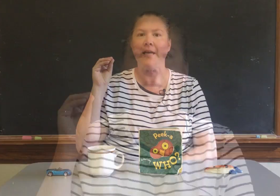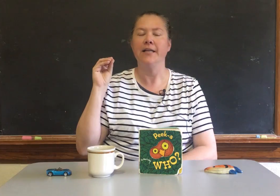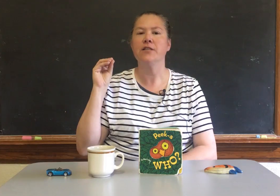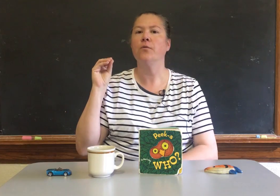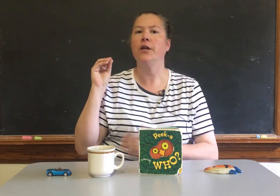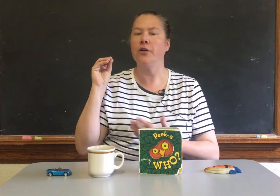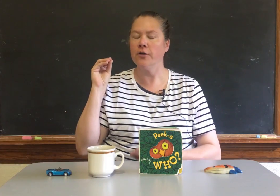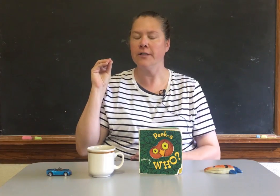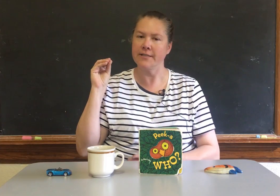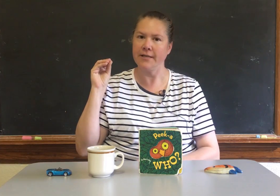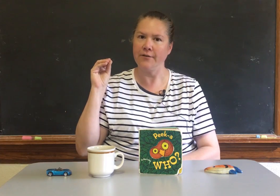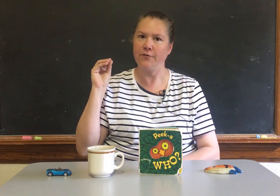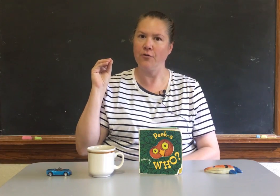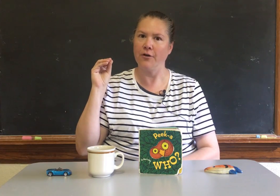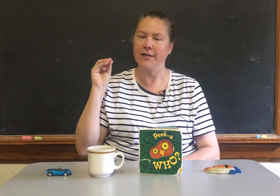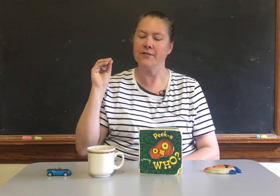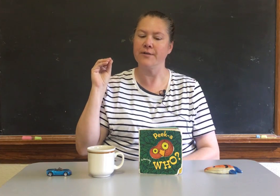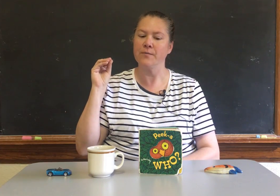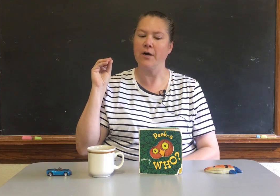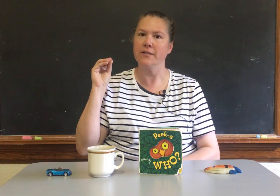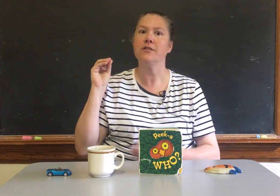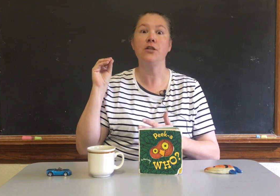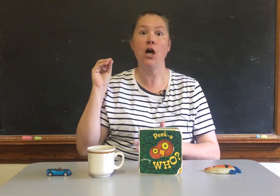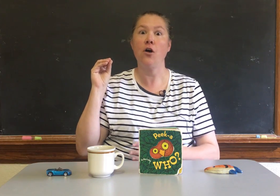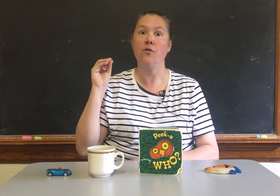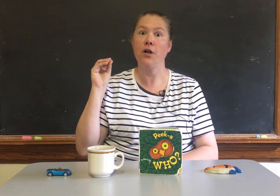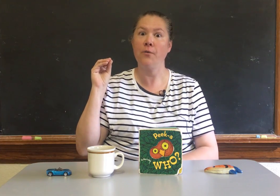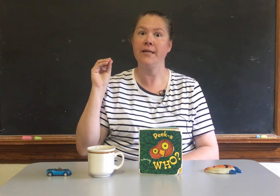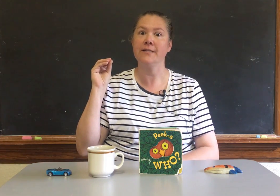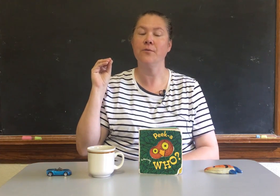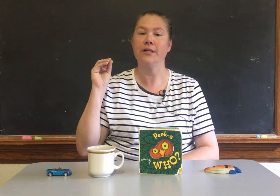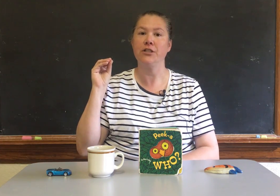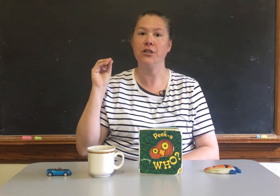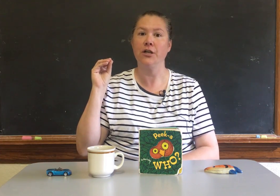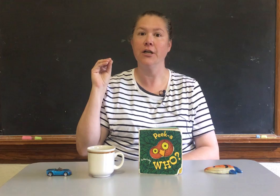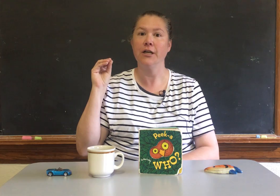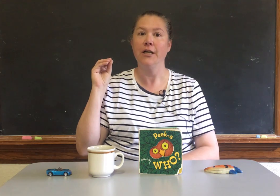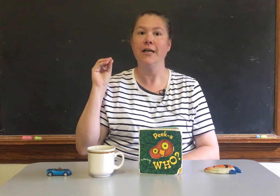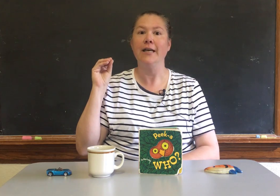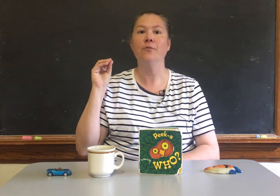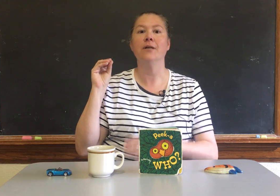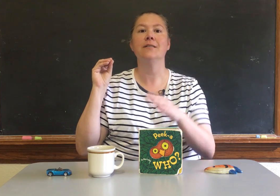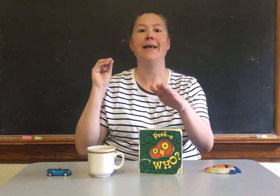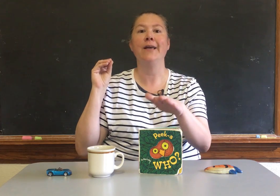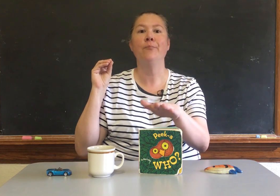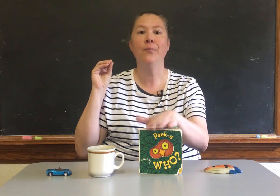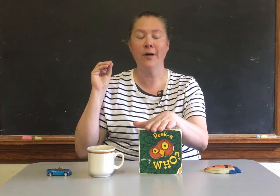So what you're listening for is the response no no he doesn't want to took he wants a book